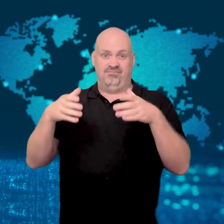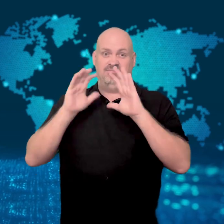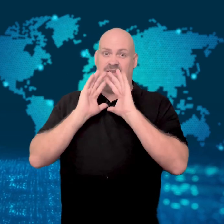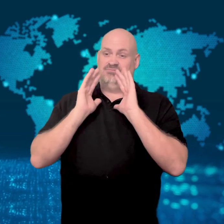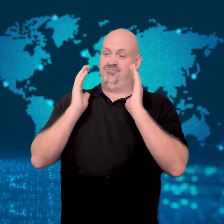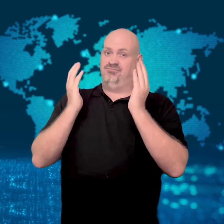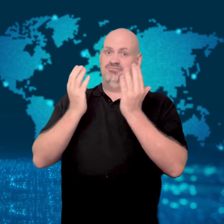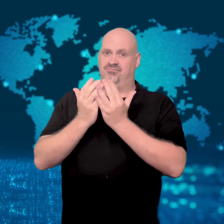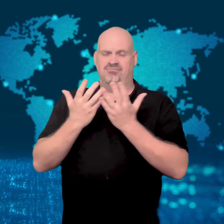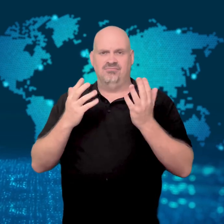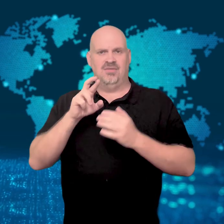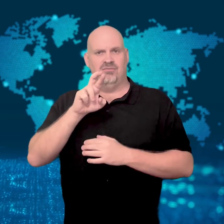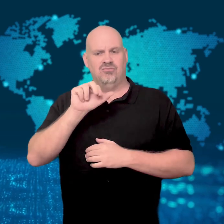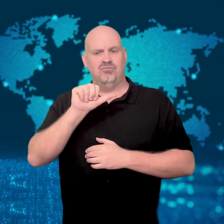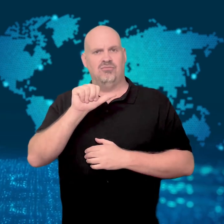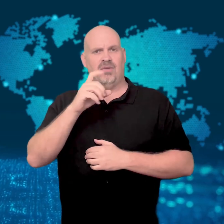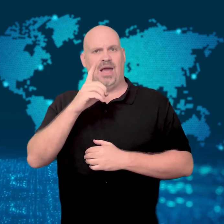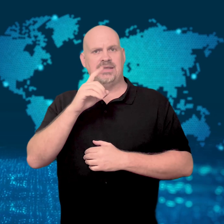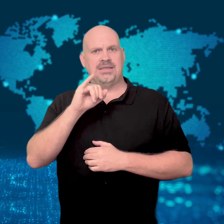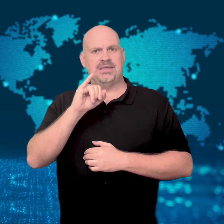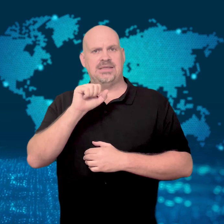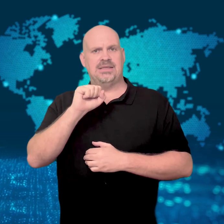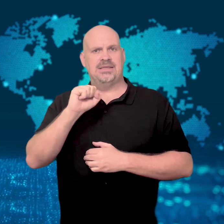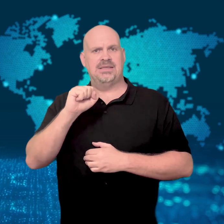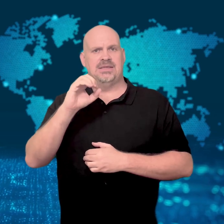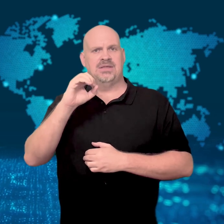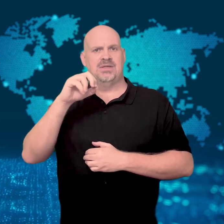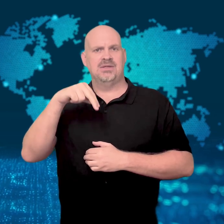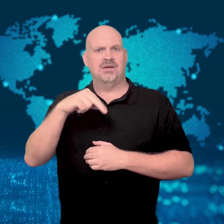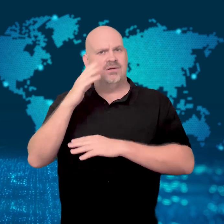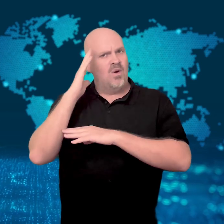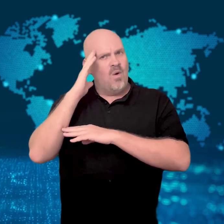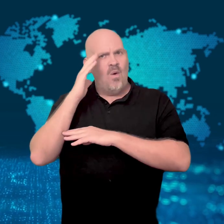the city of Berlin, Germany's capital.